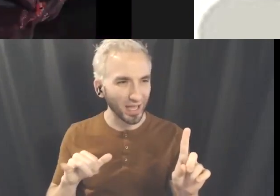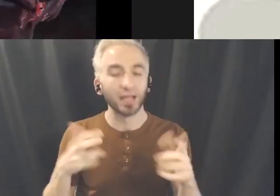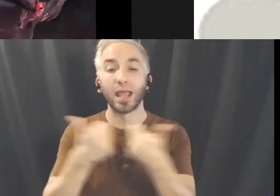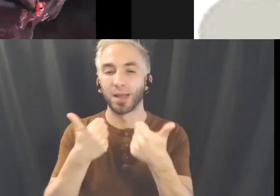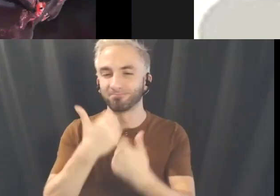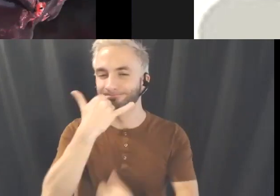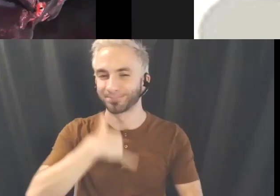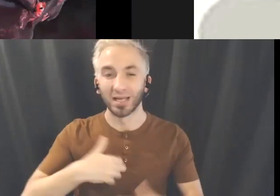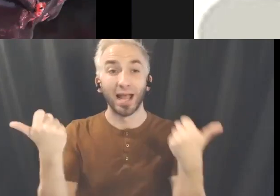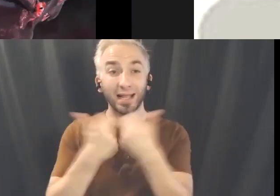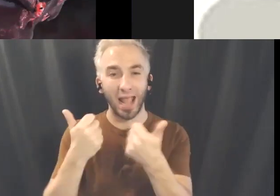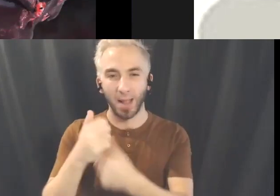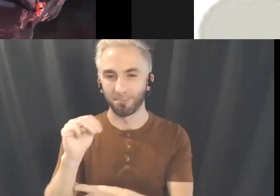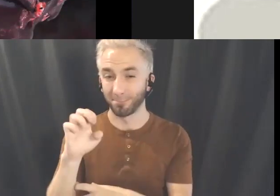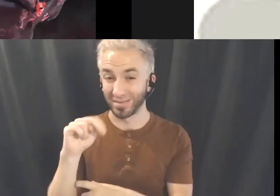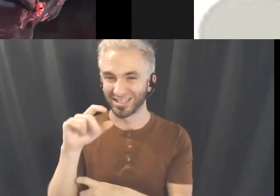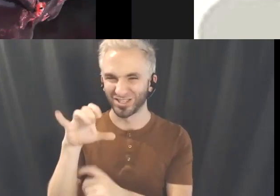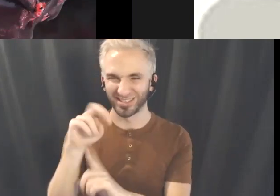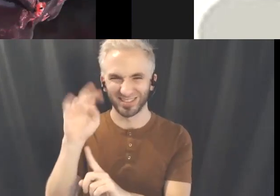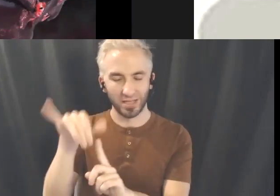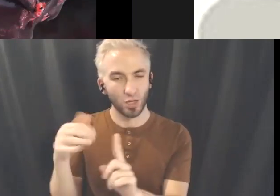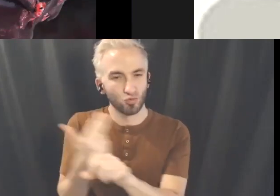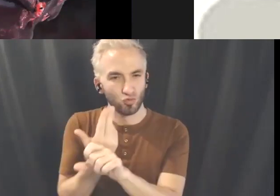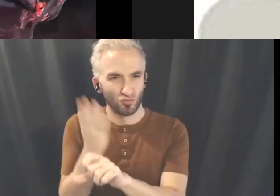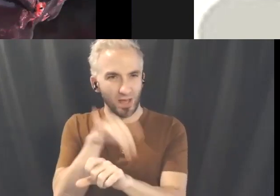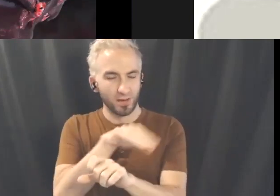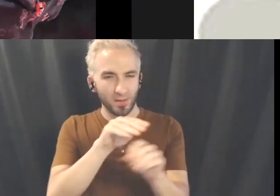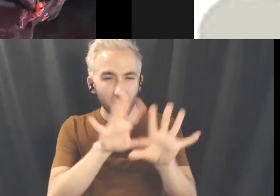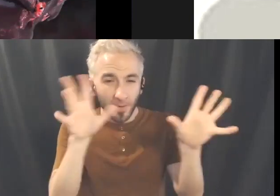So my final project and most recent biggest project I've done is called Union, it's a